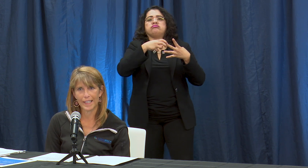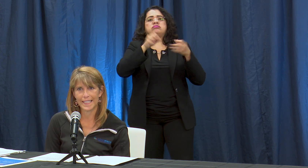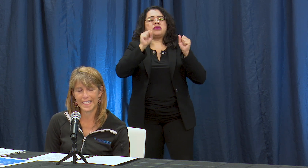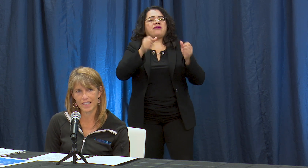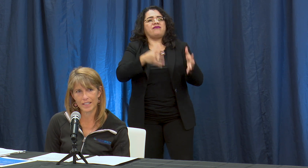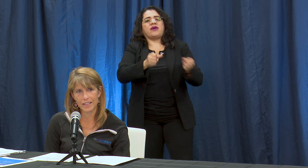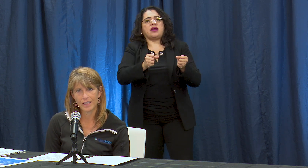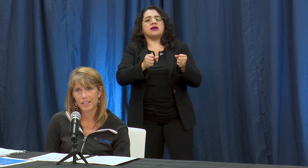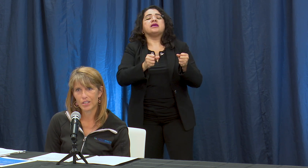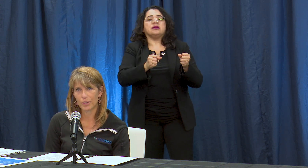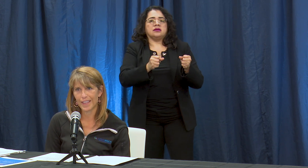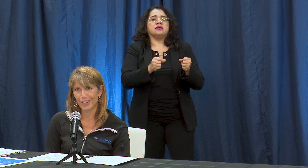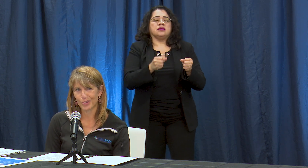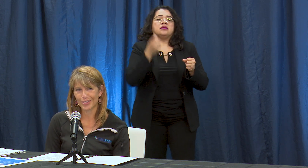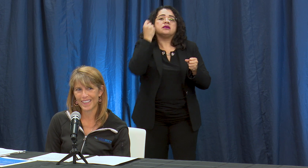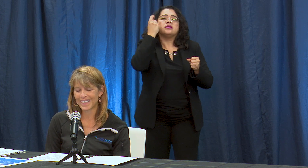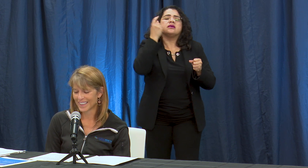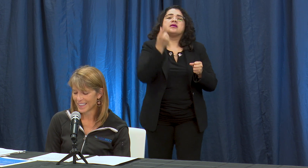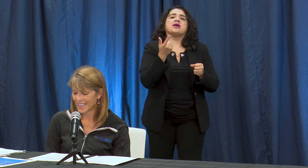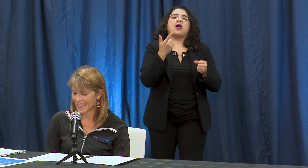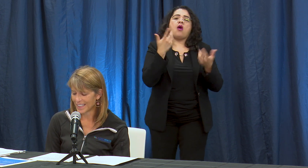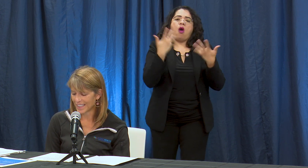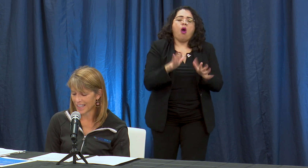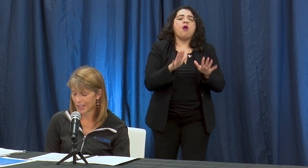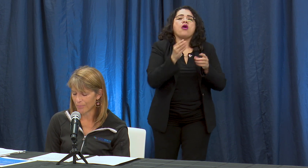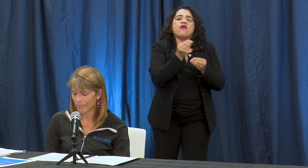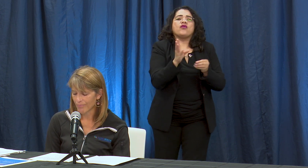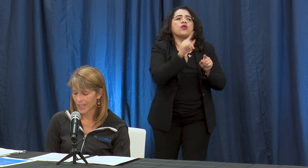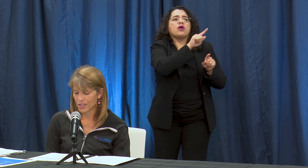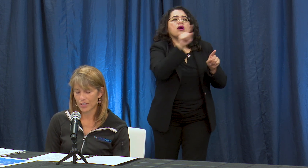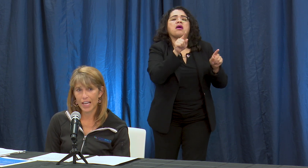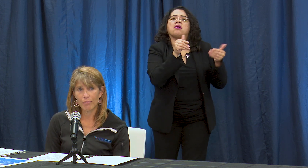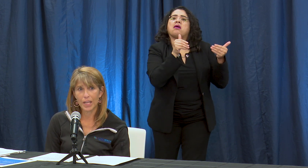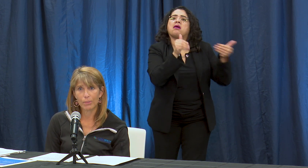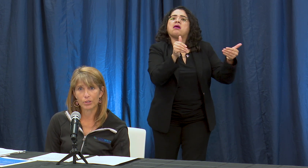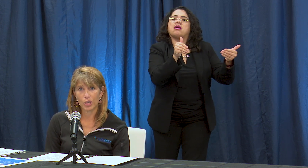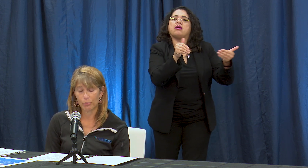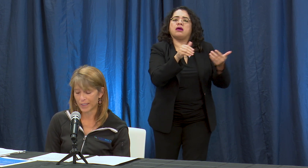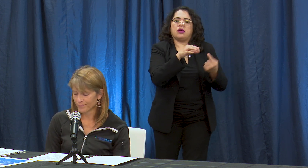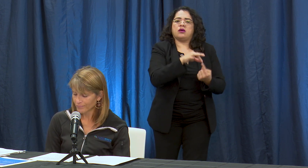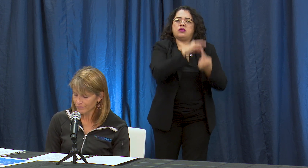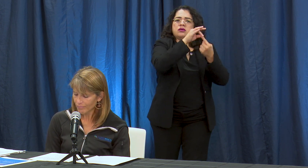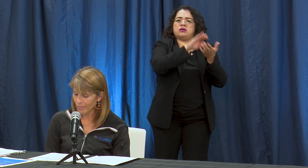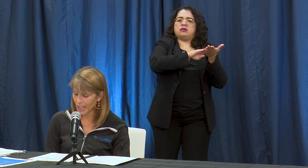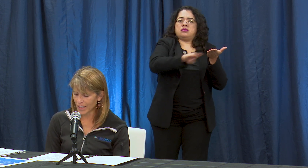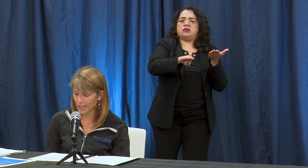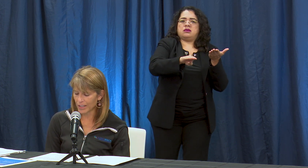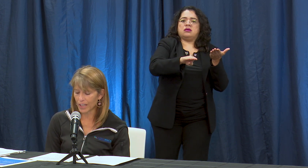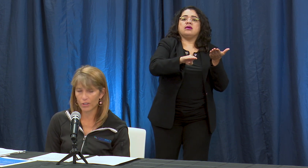attested to what that looks like and so they have been able to open. None of